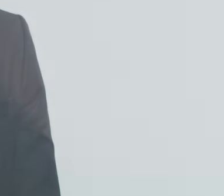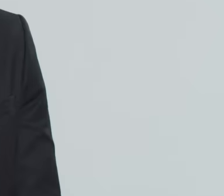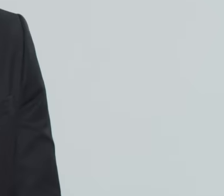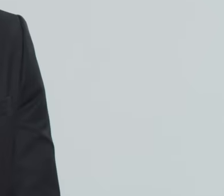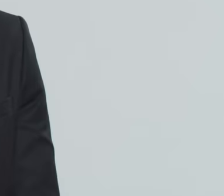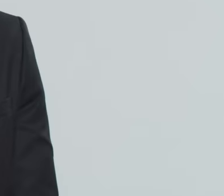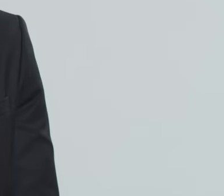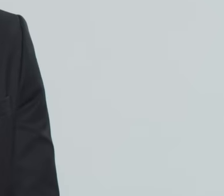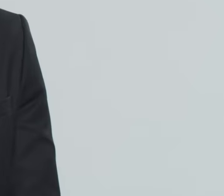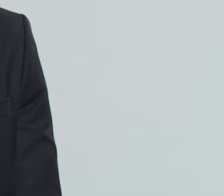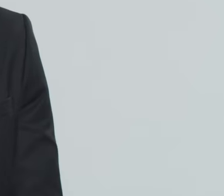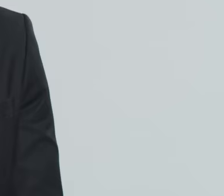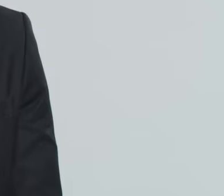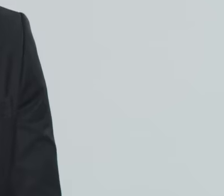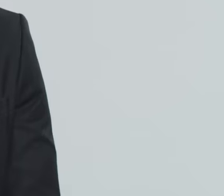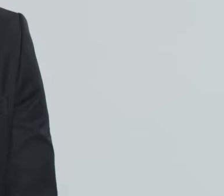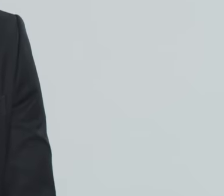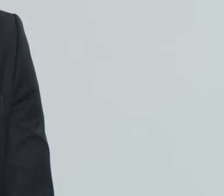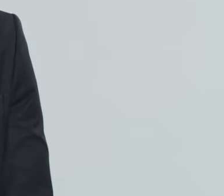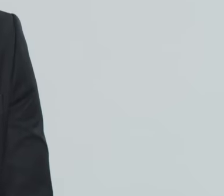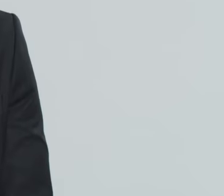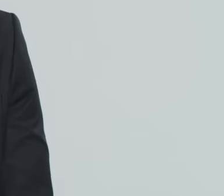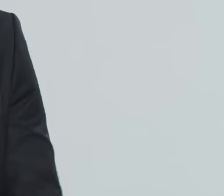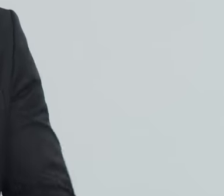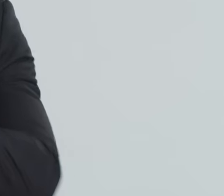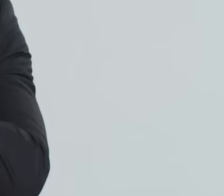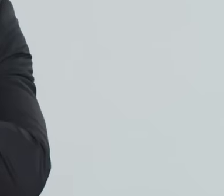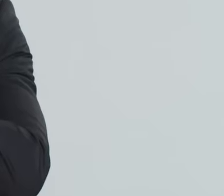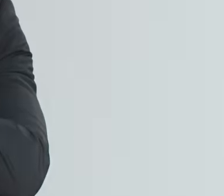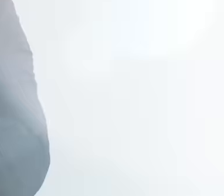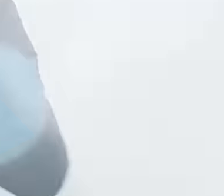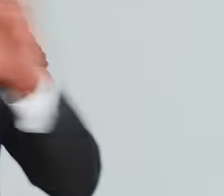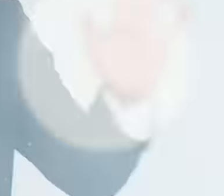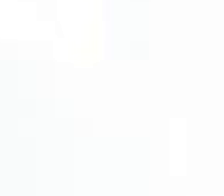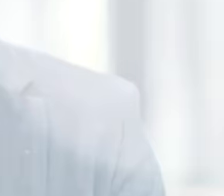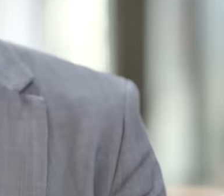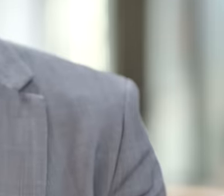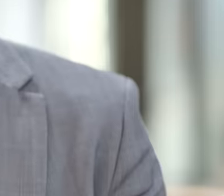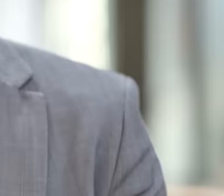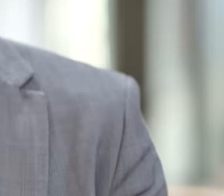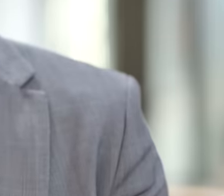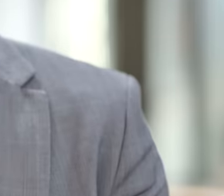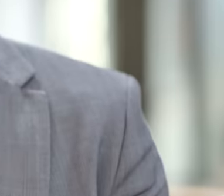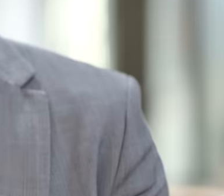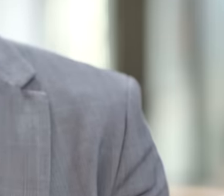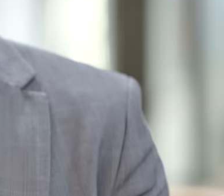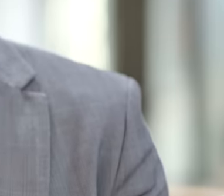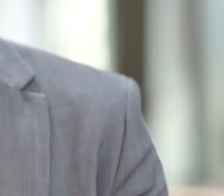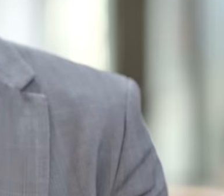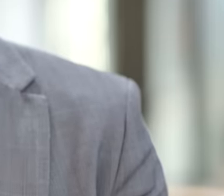he began his social struggle and did not allow him to give his message of transformation and today these